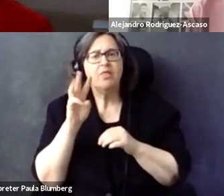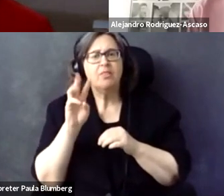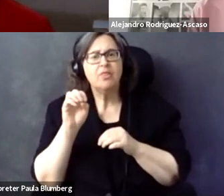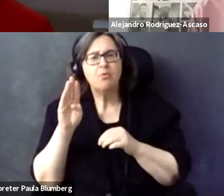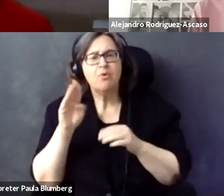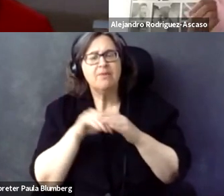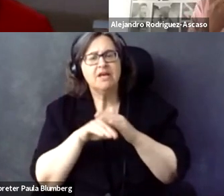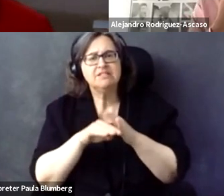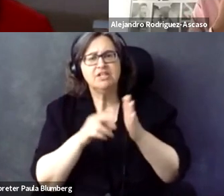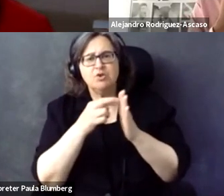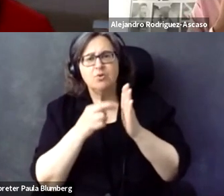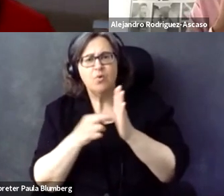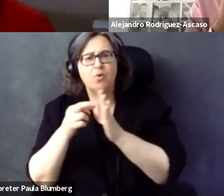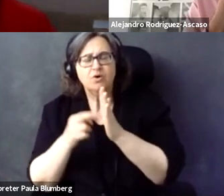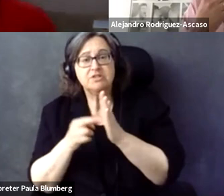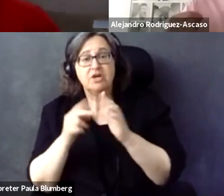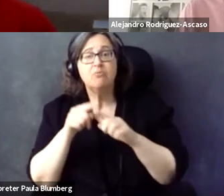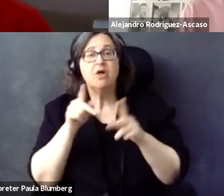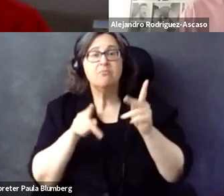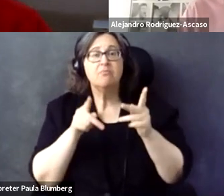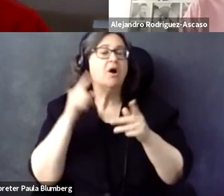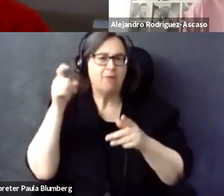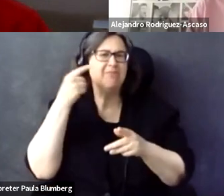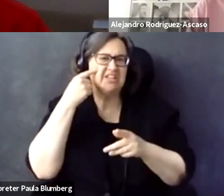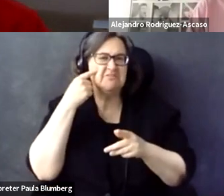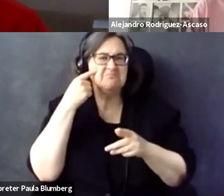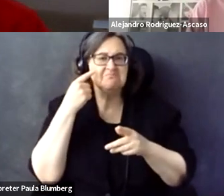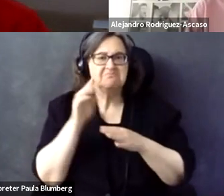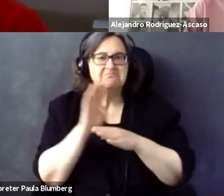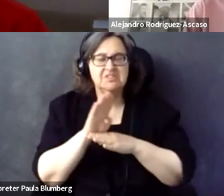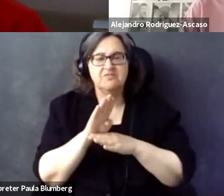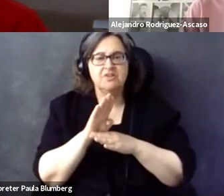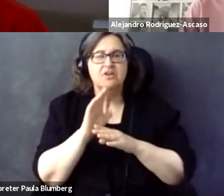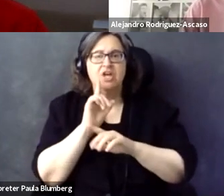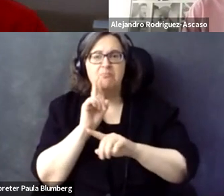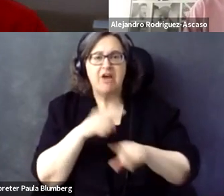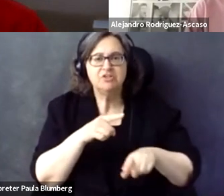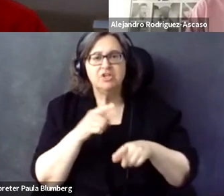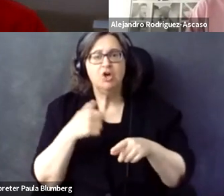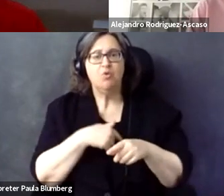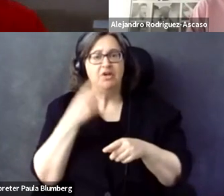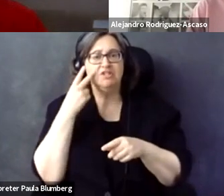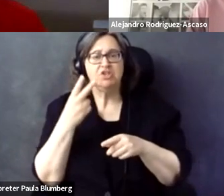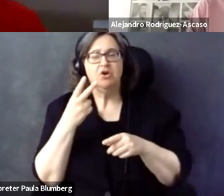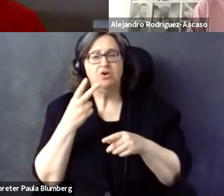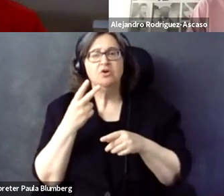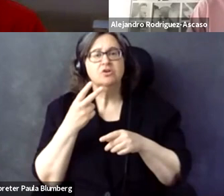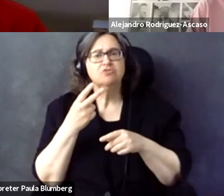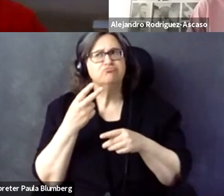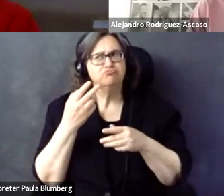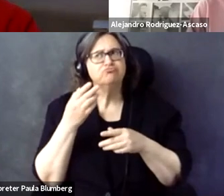positive impact in the UK, I would say. If I look at our -- not just the web accessibility regulations but also the